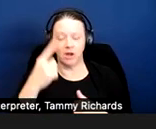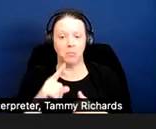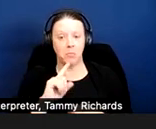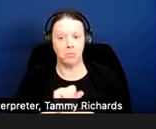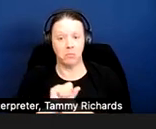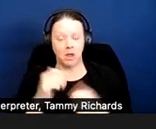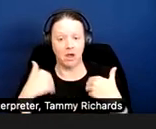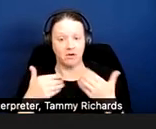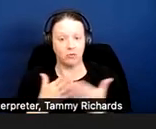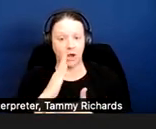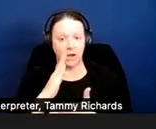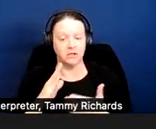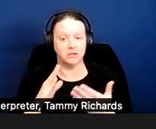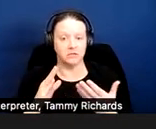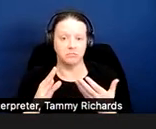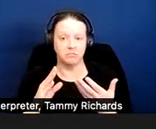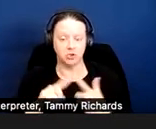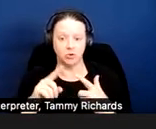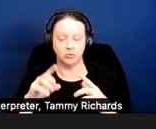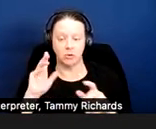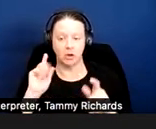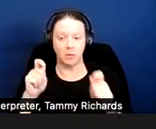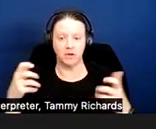So they don't ask, they just sneak in their annals that they need and they hope for the